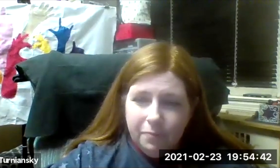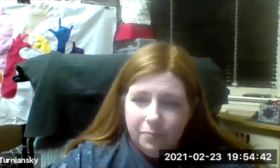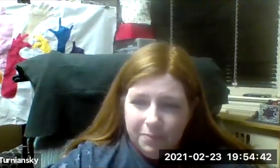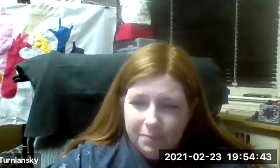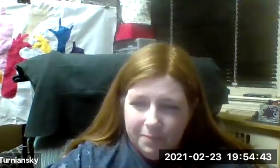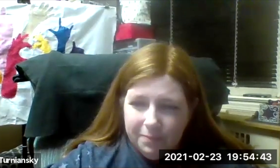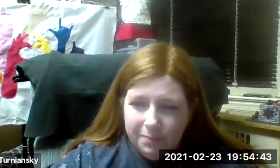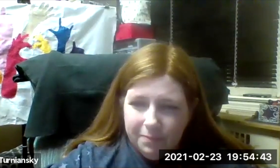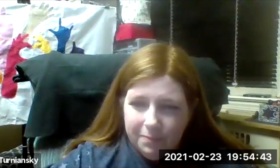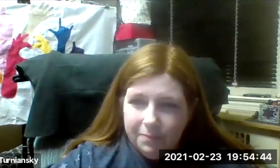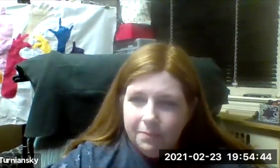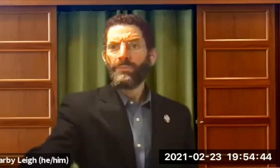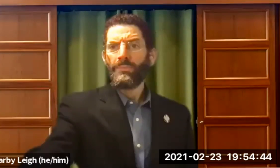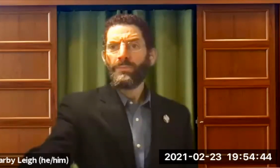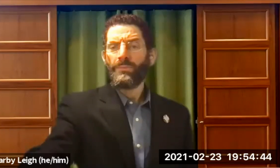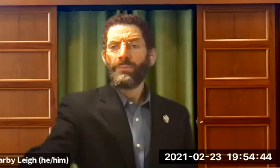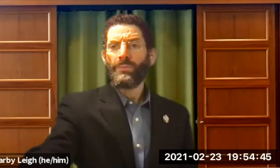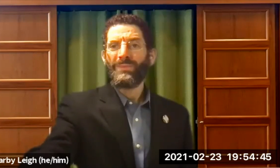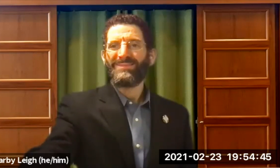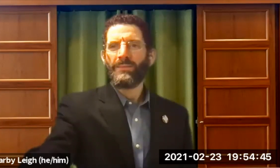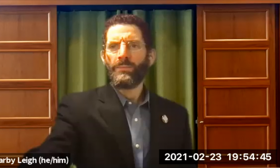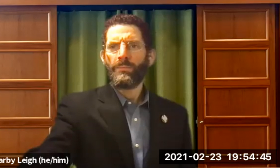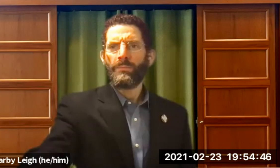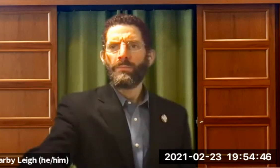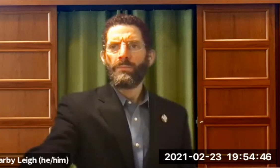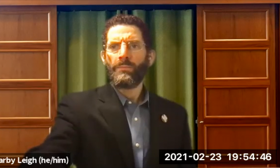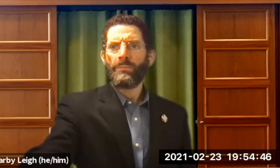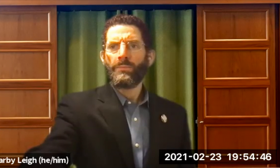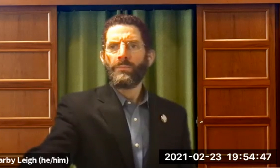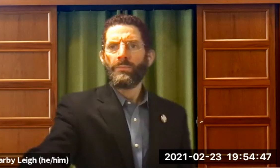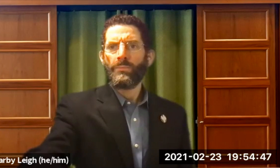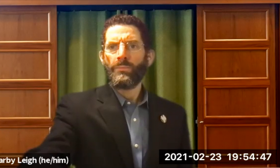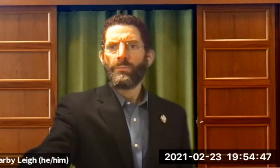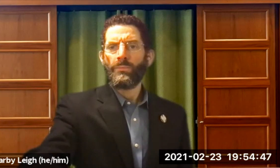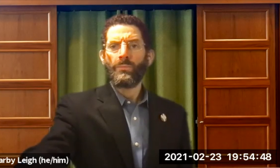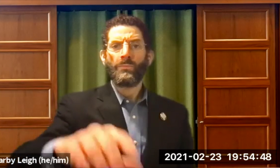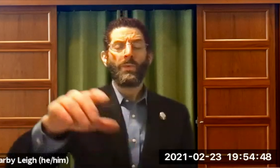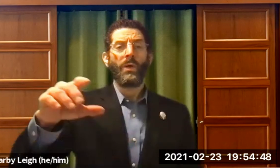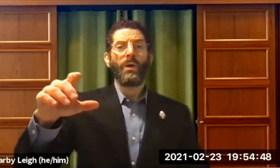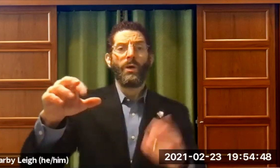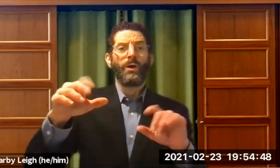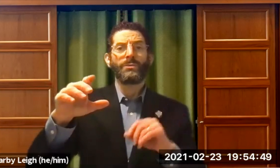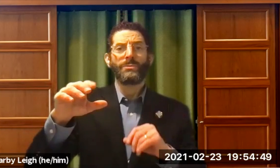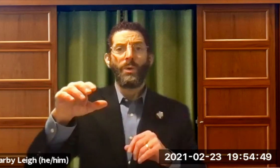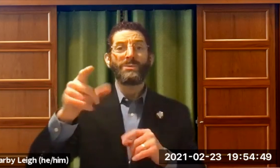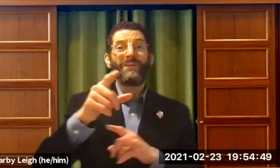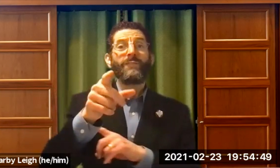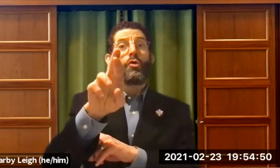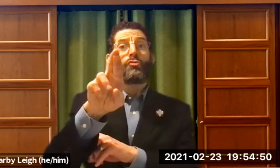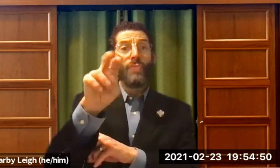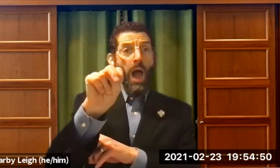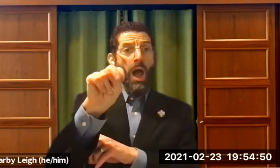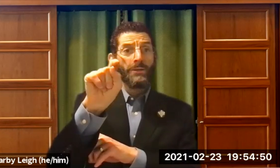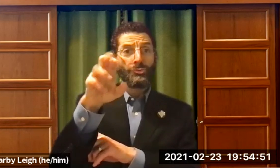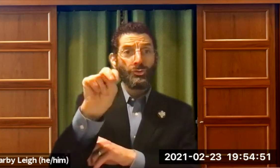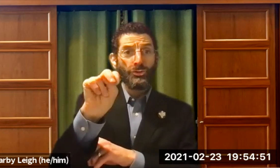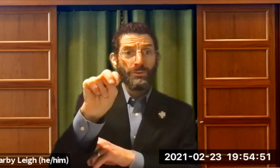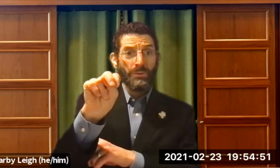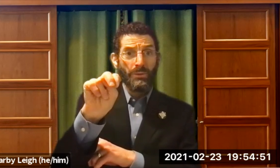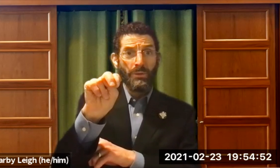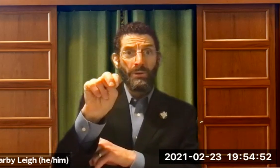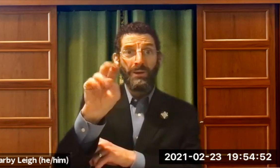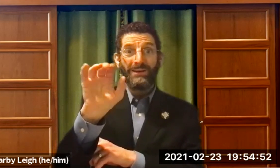Ron stern is